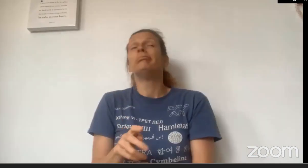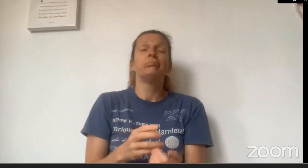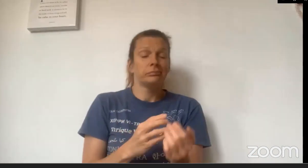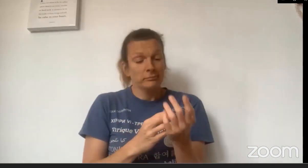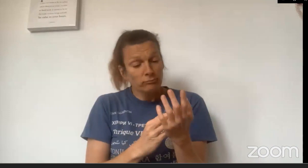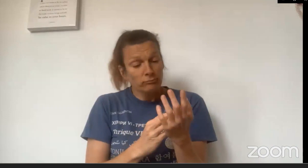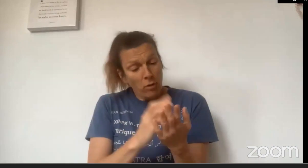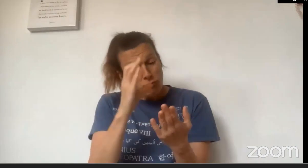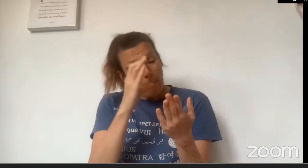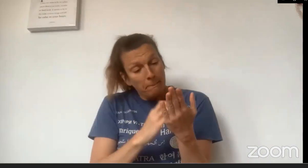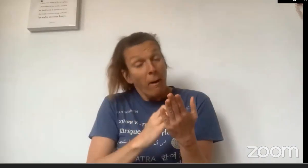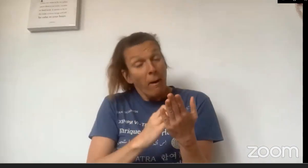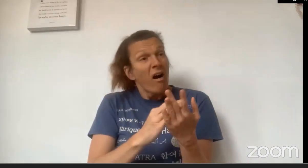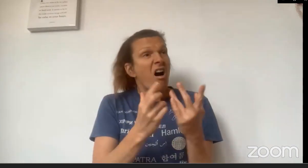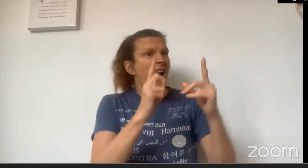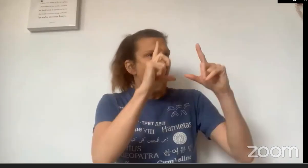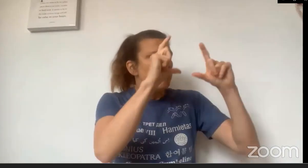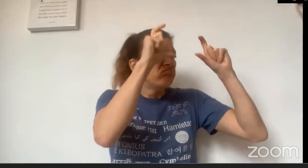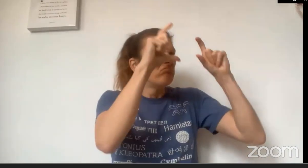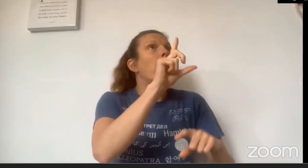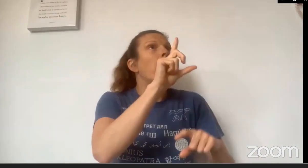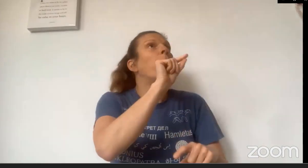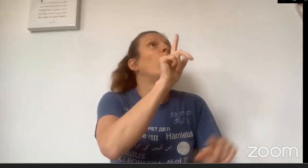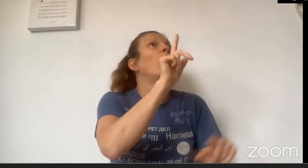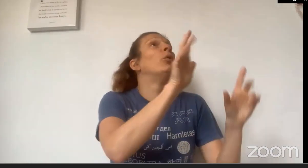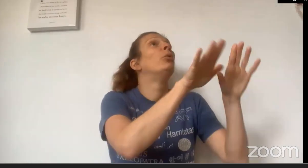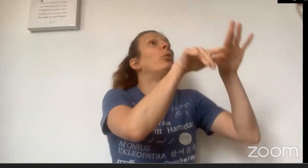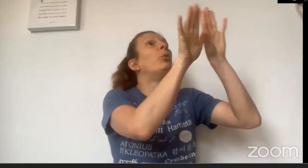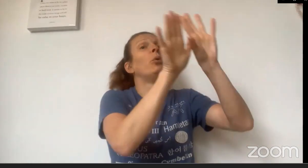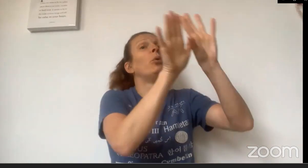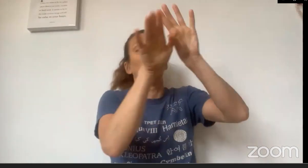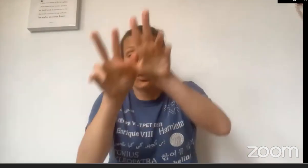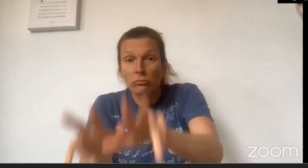forest, she was just checking her phone, checking Instagram, taking photos of